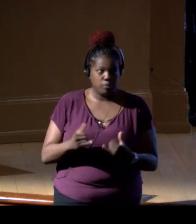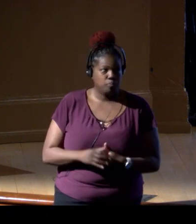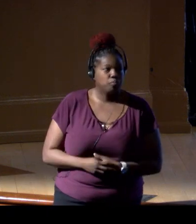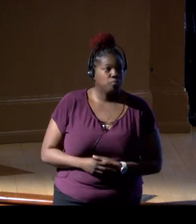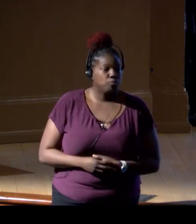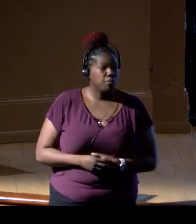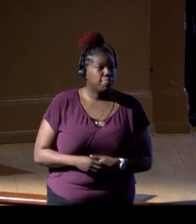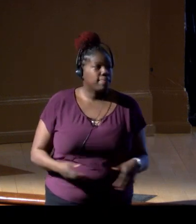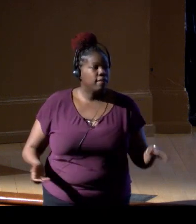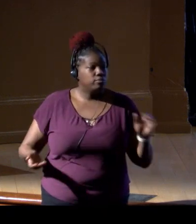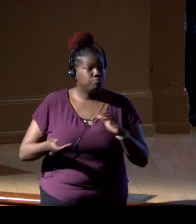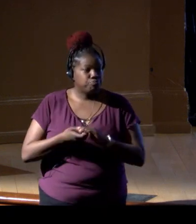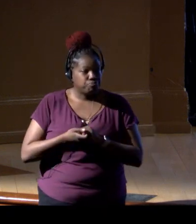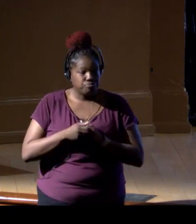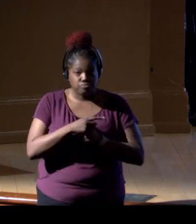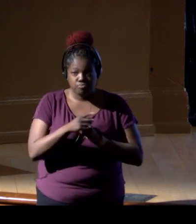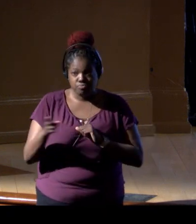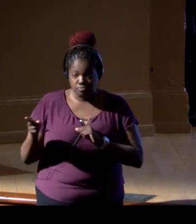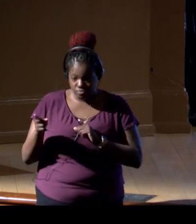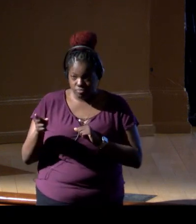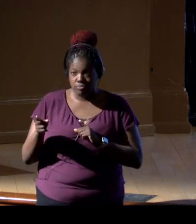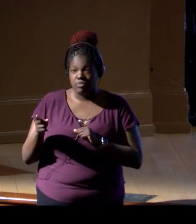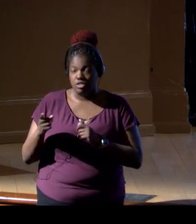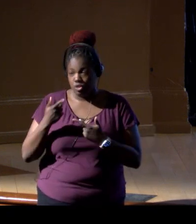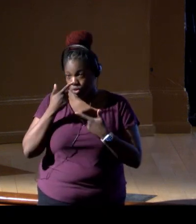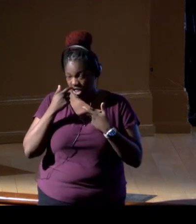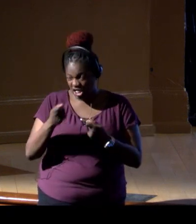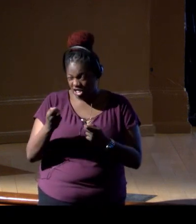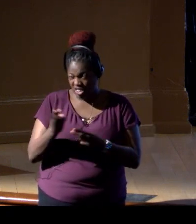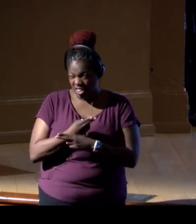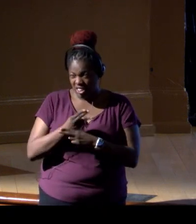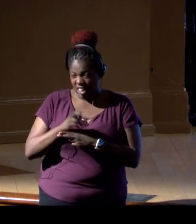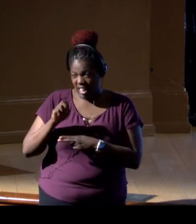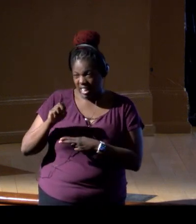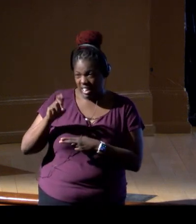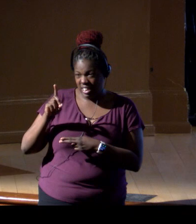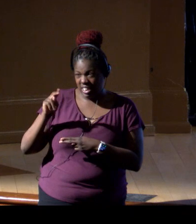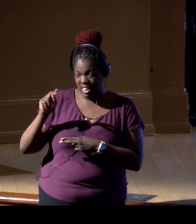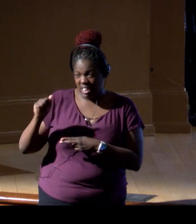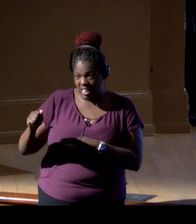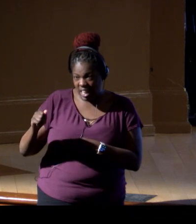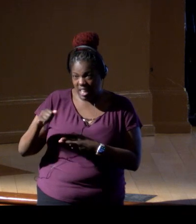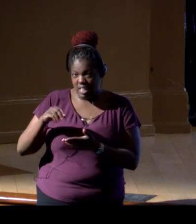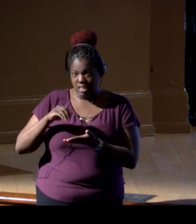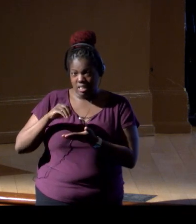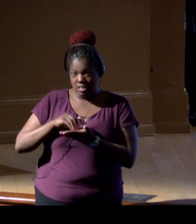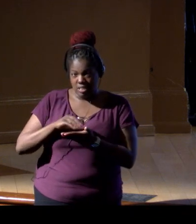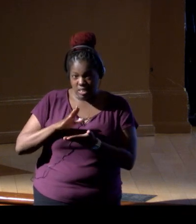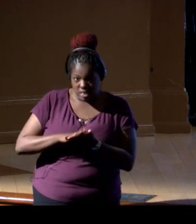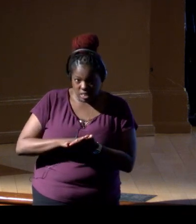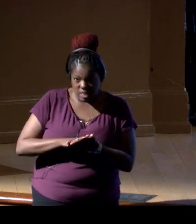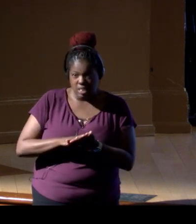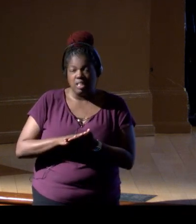Our partners are definitely use, interested in using eDNA to site and monitor offshore energy developments.